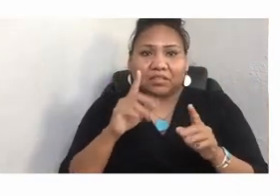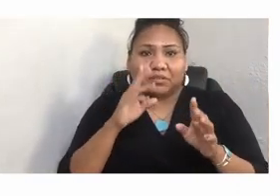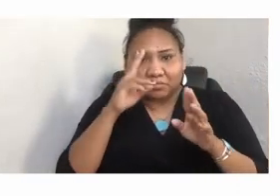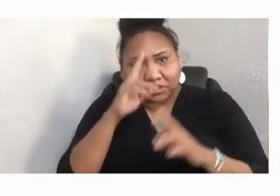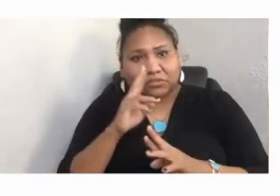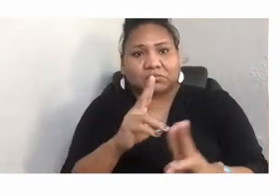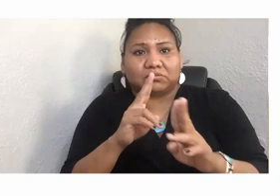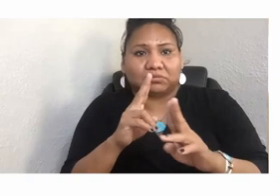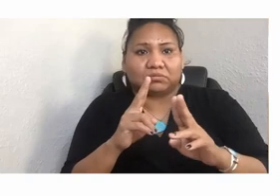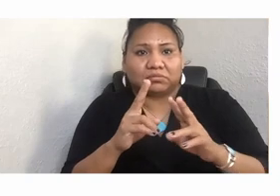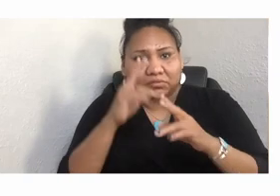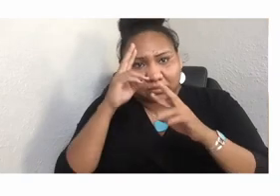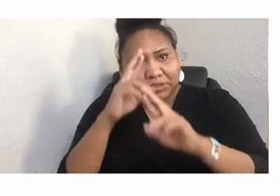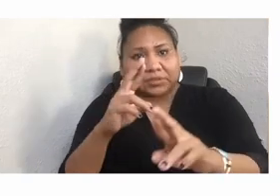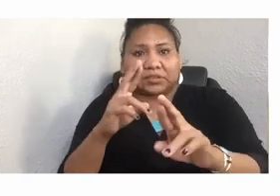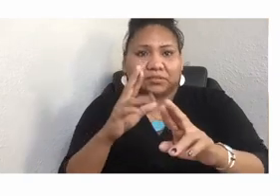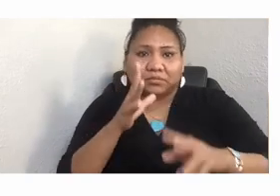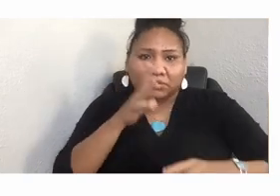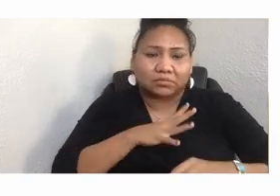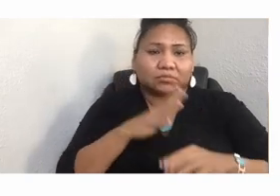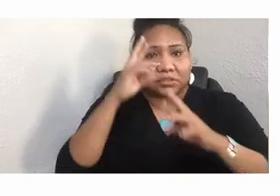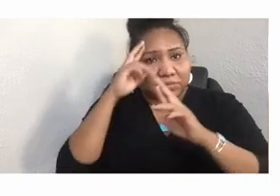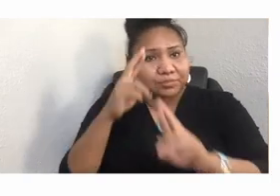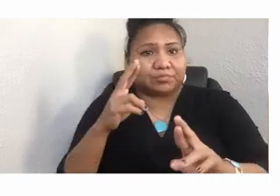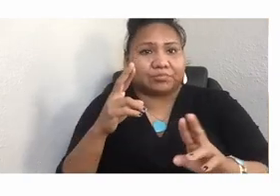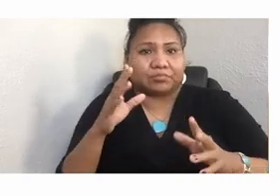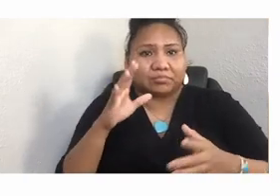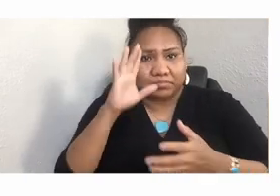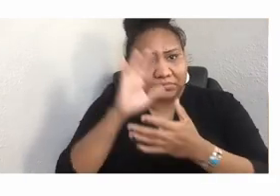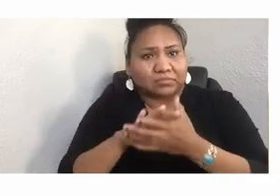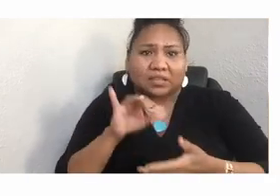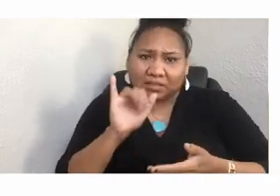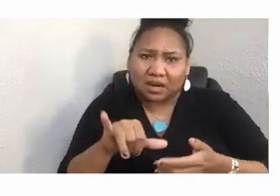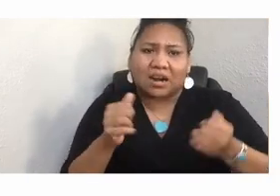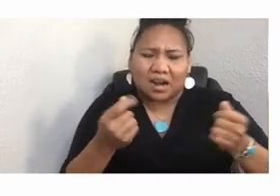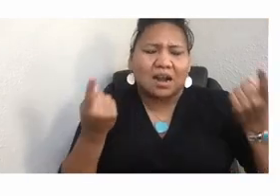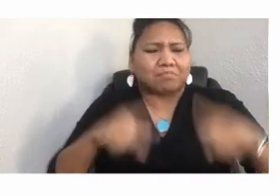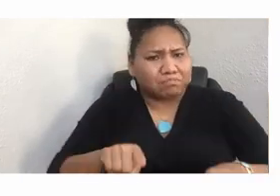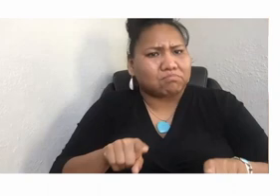I do believe that this can be actualized if we all bring our hearts and minds together.